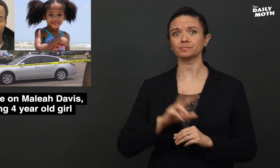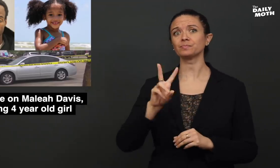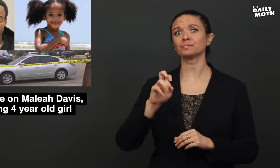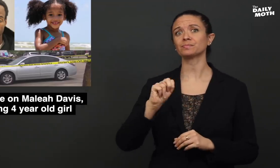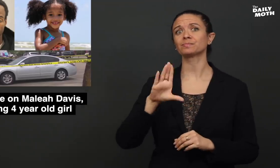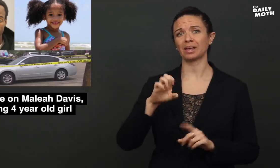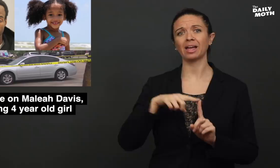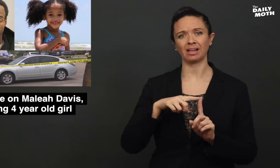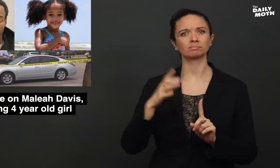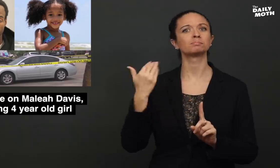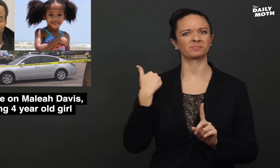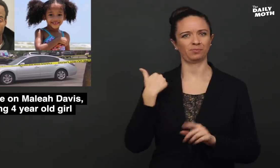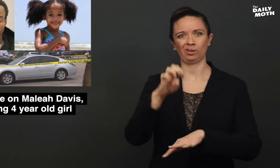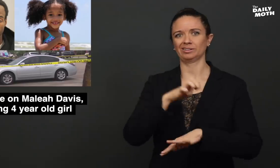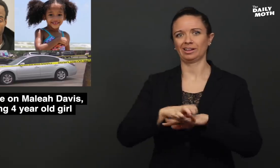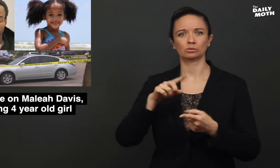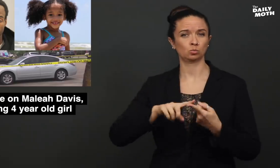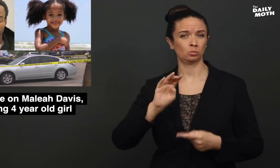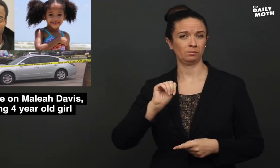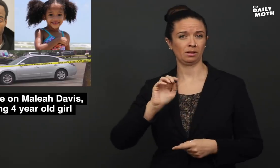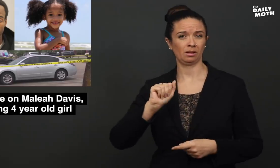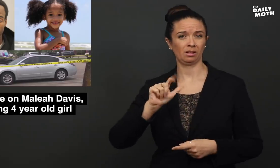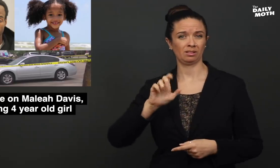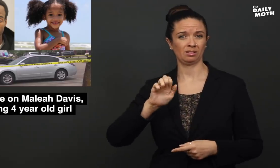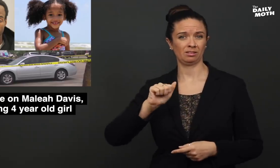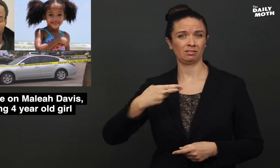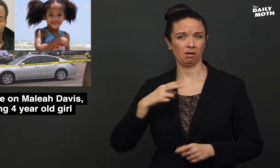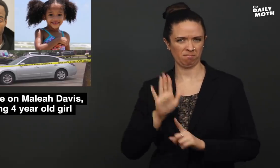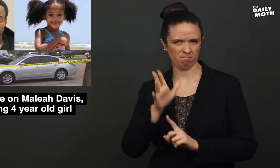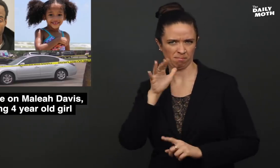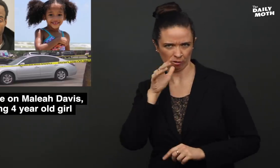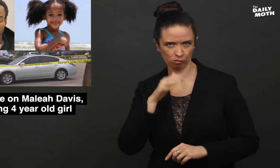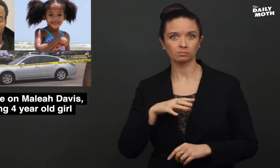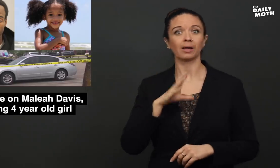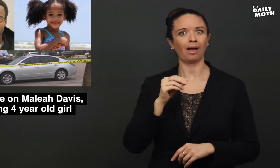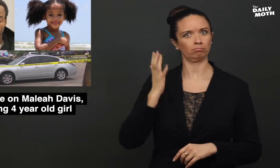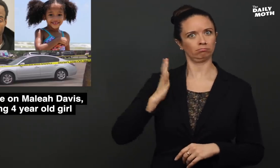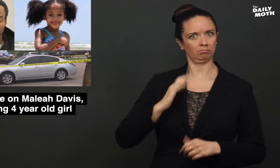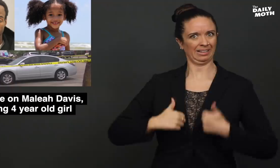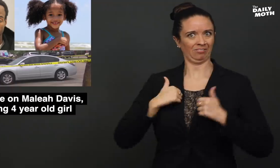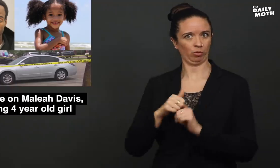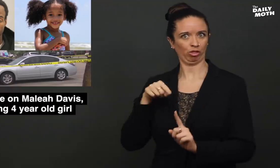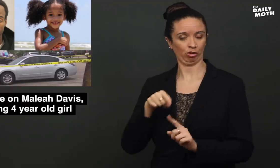Vence was engaged to Maleah's mother and used to live